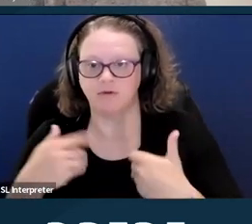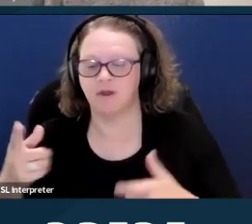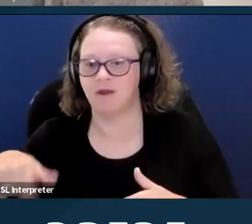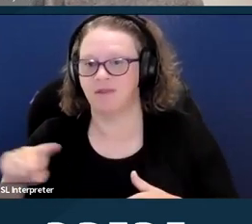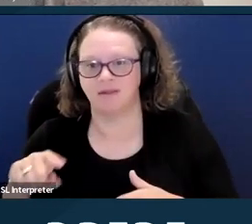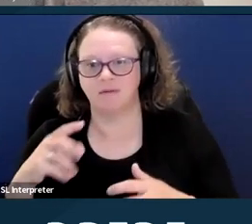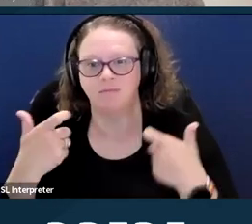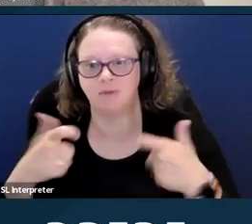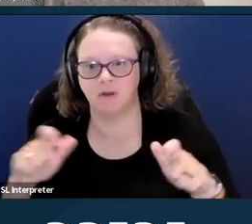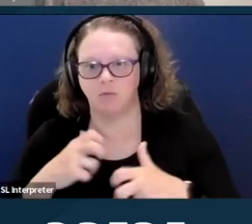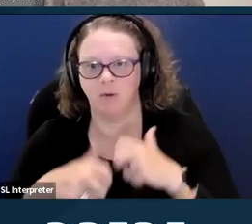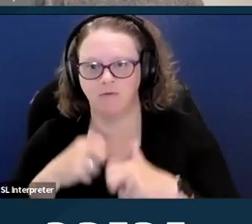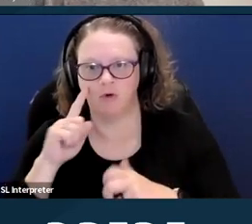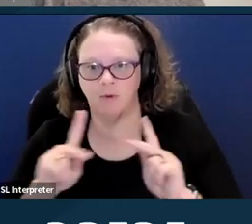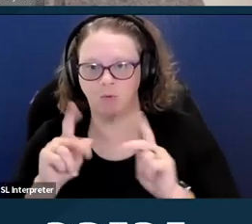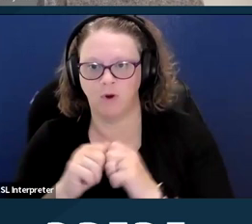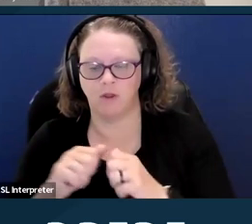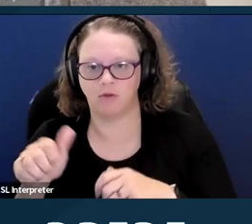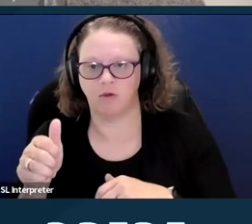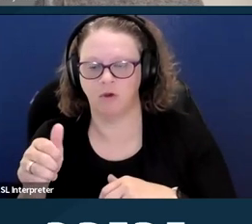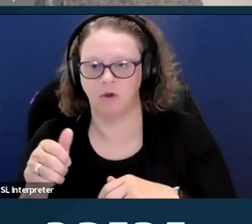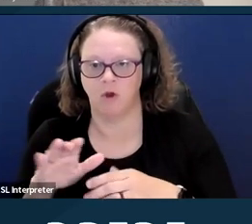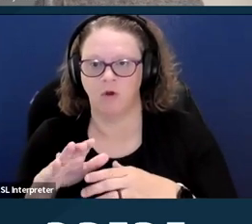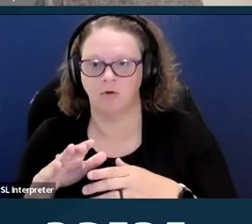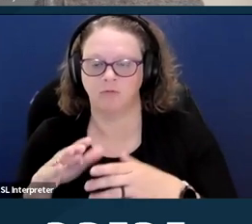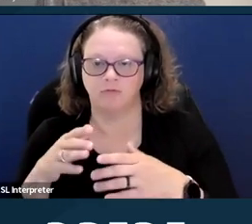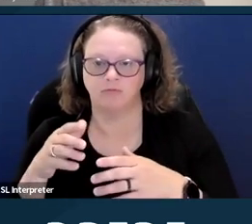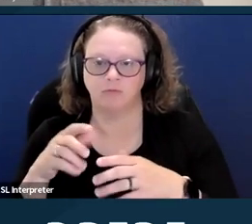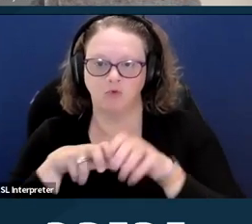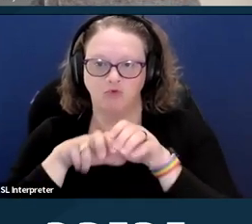And some ride share services may not be accessible to people